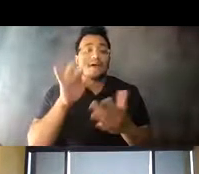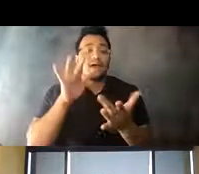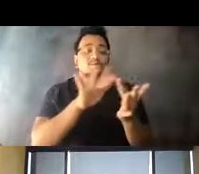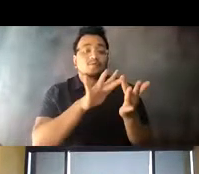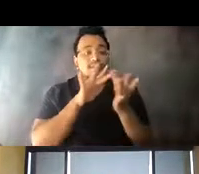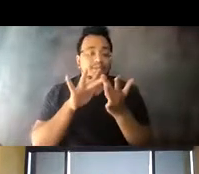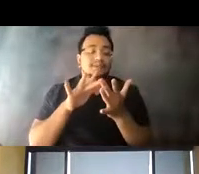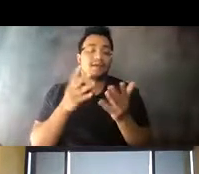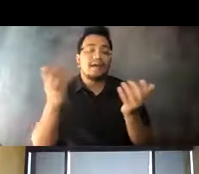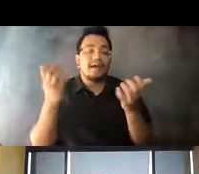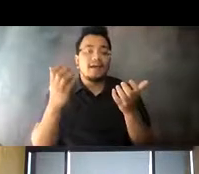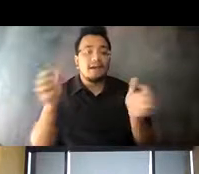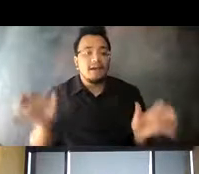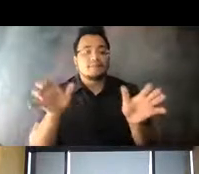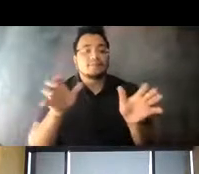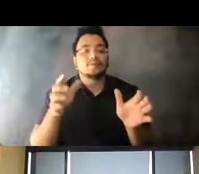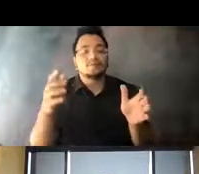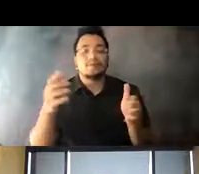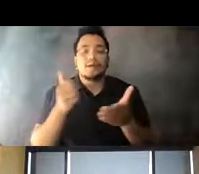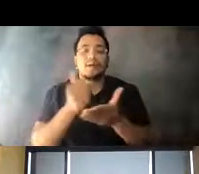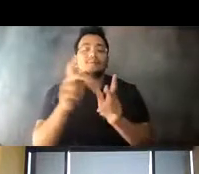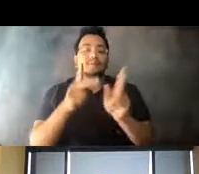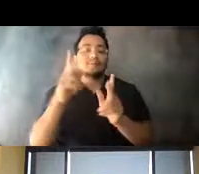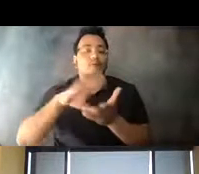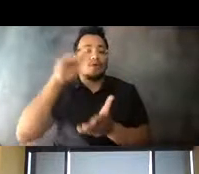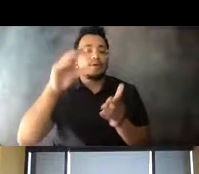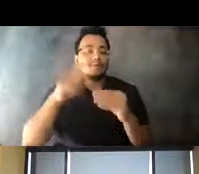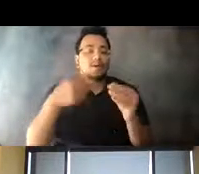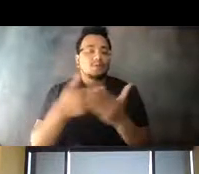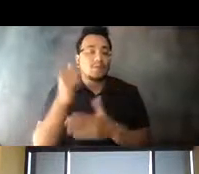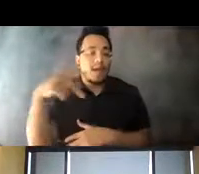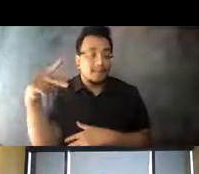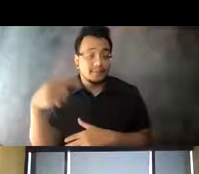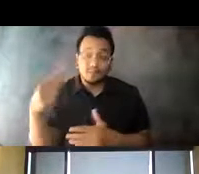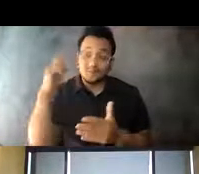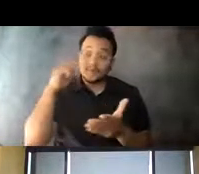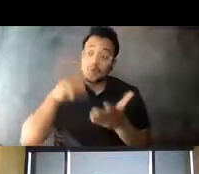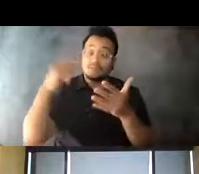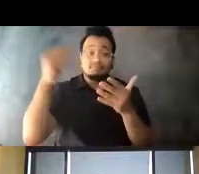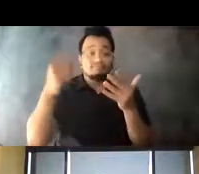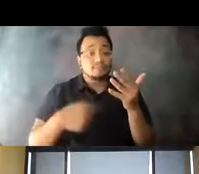14:44:43 So as you can see, we have plenty of opportunities to stay in front of our customers and public at large.